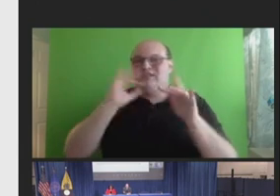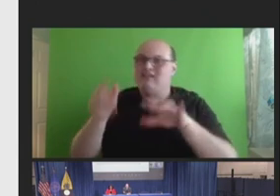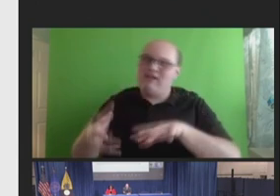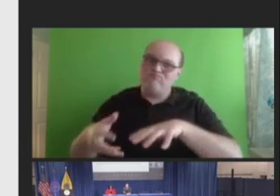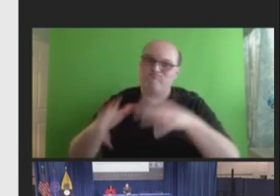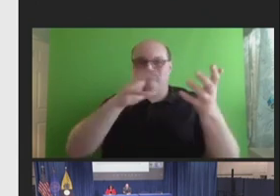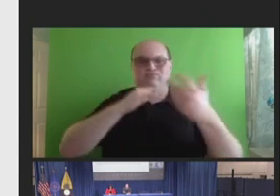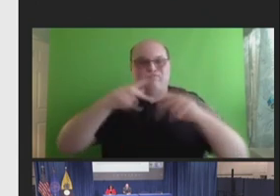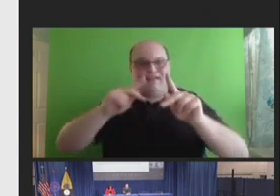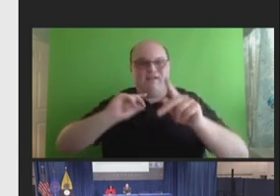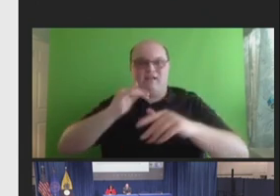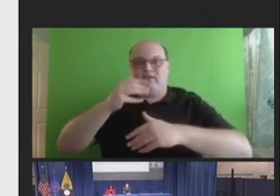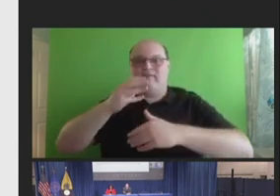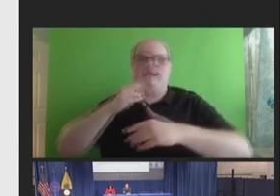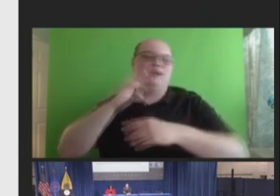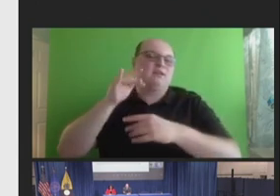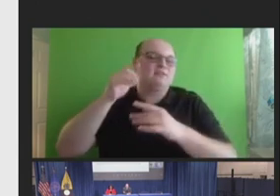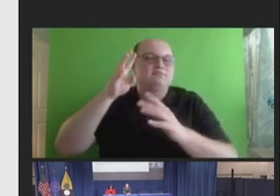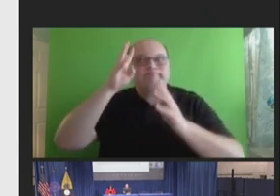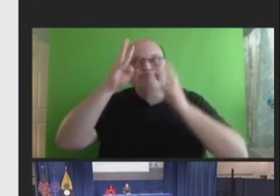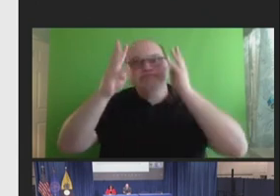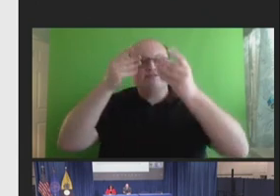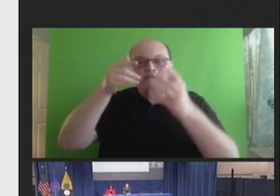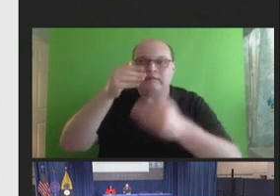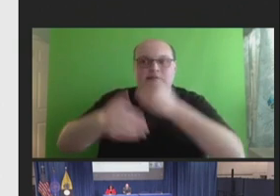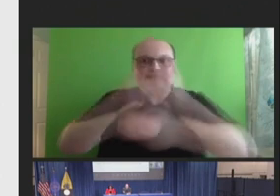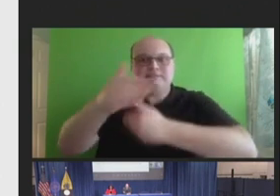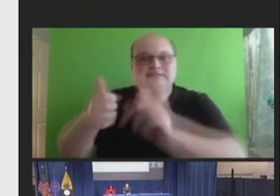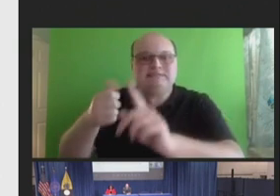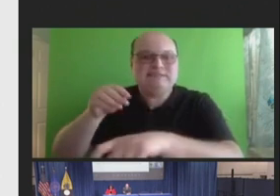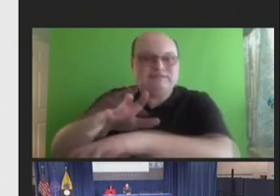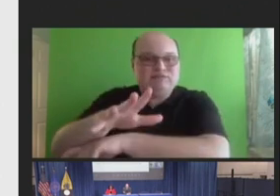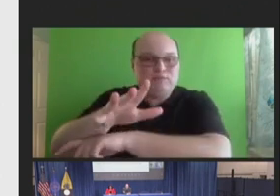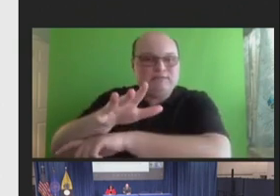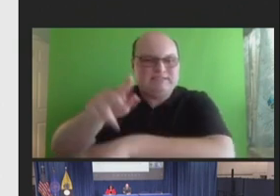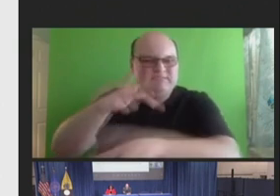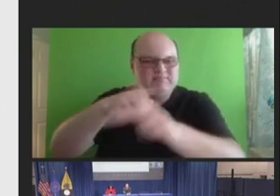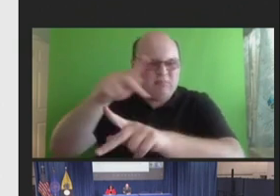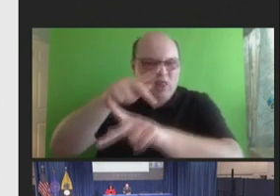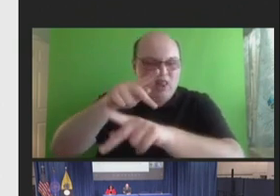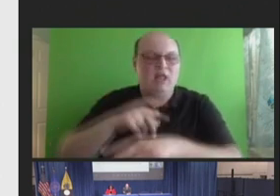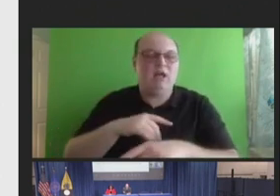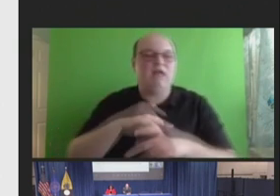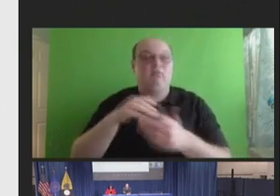to move quickly through large populations. And I think when providers have had conversations